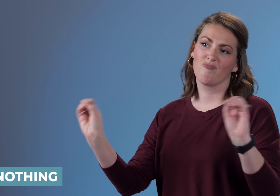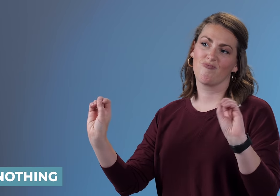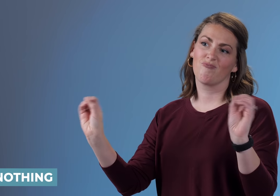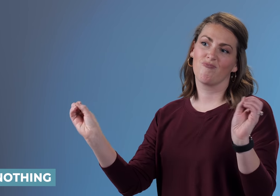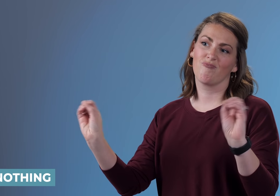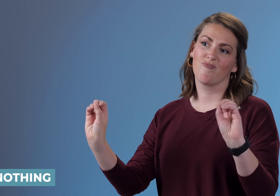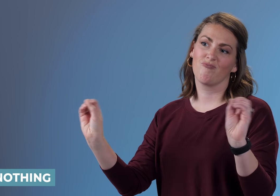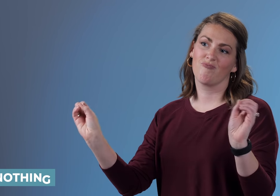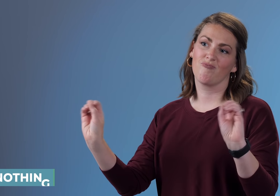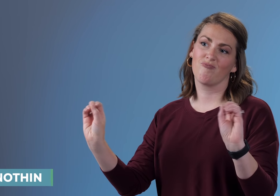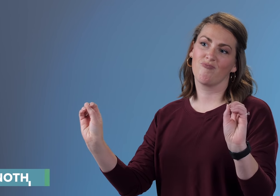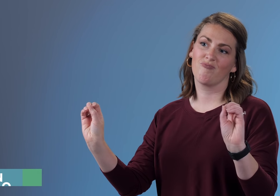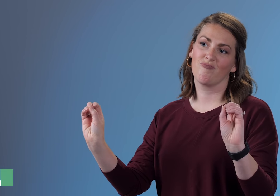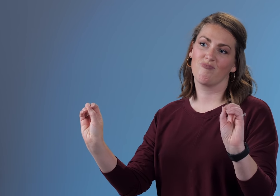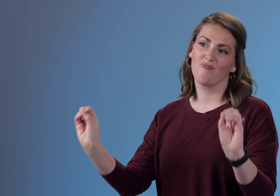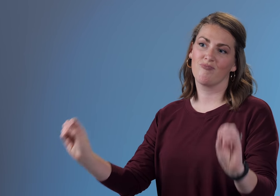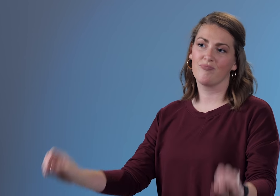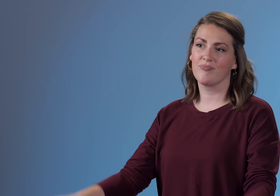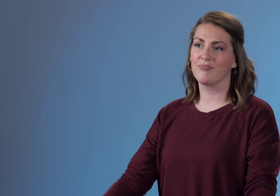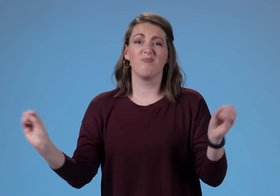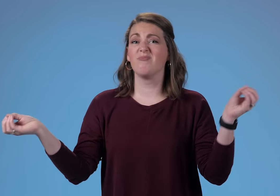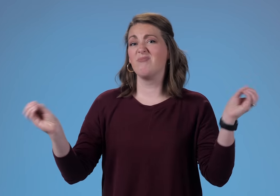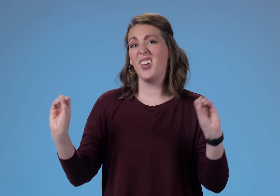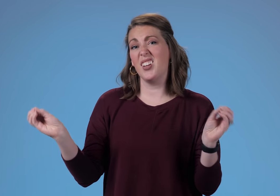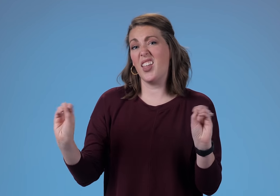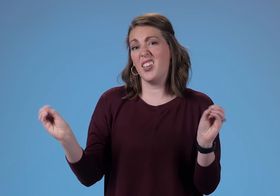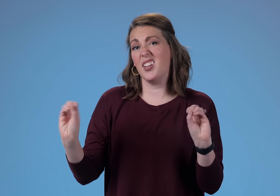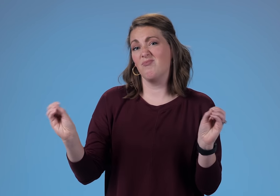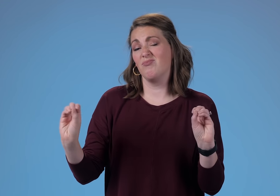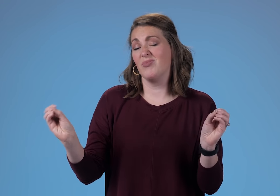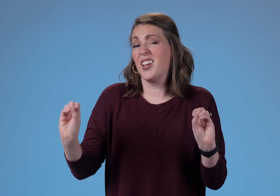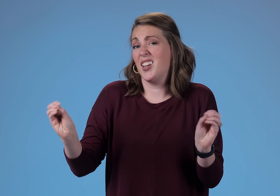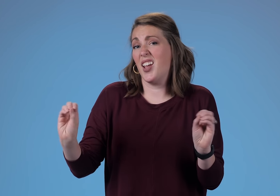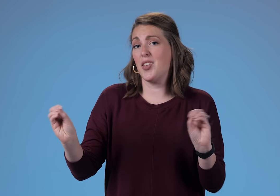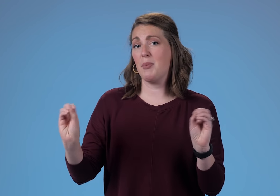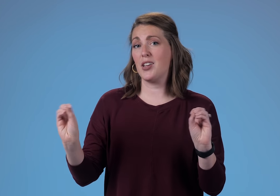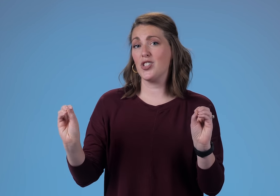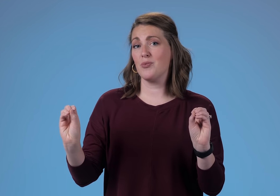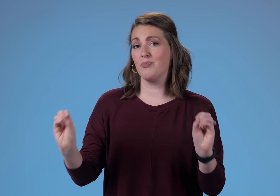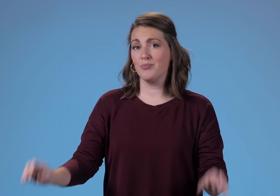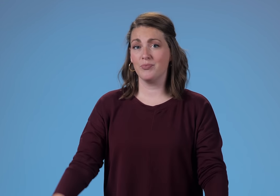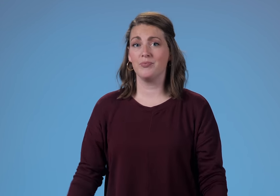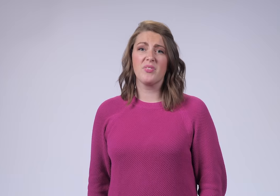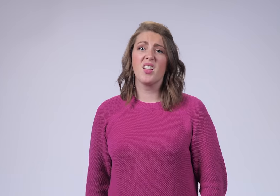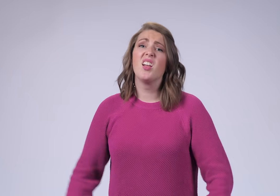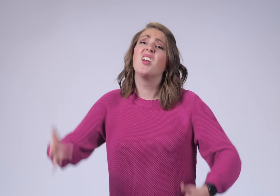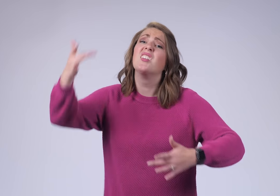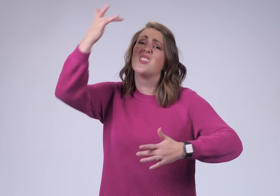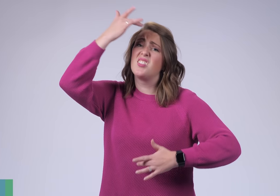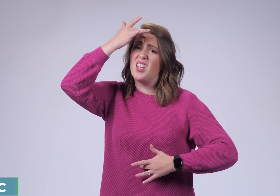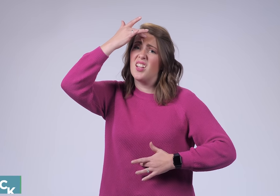Your 'O" hands are shaking back and forth. NOTHING NOTHING MUCH SICK